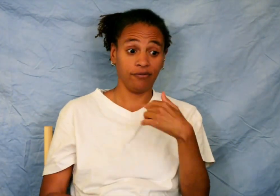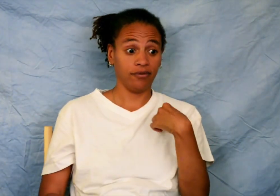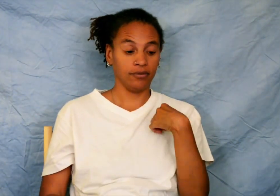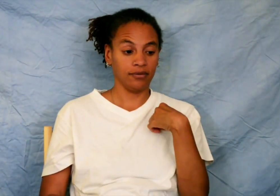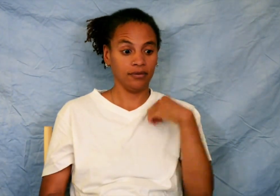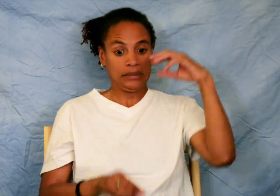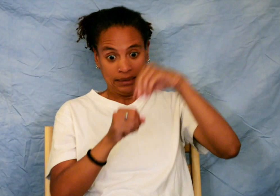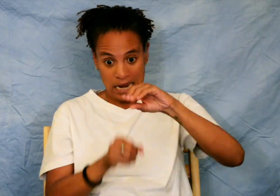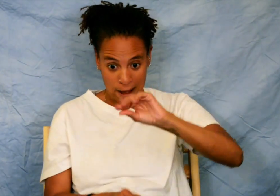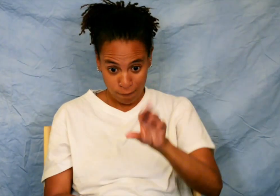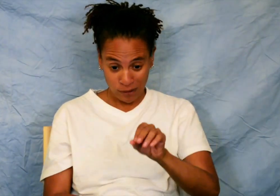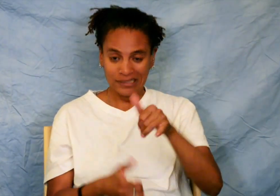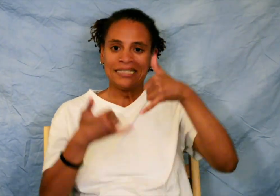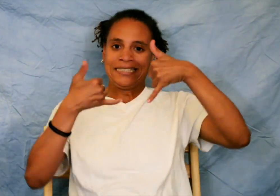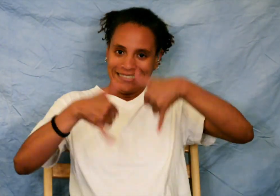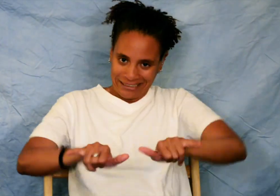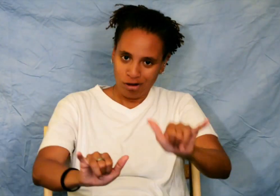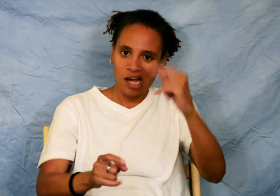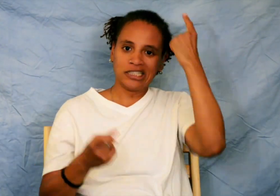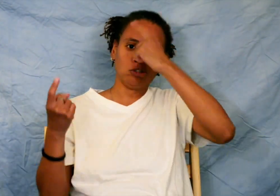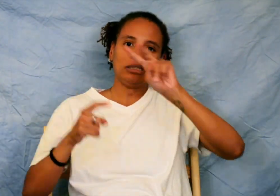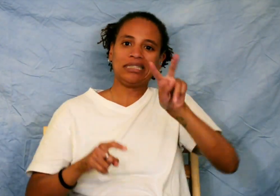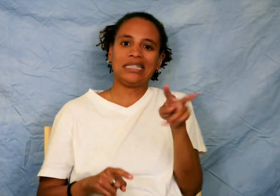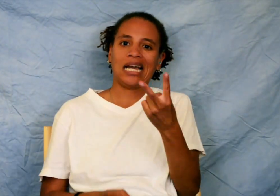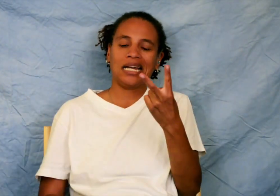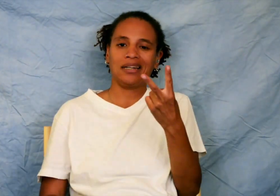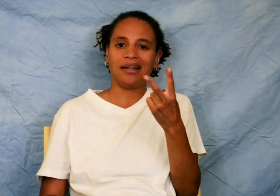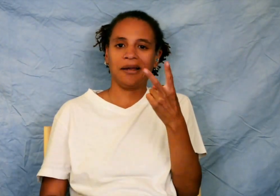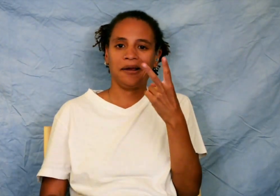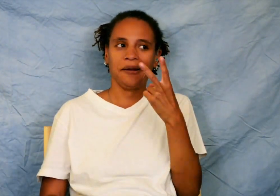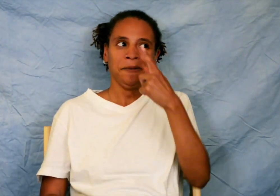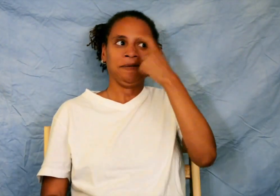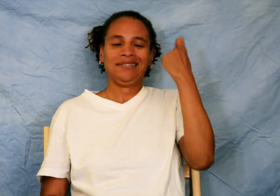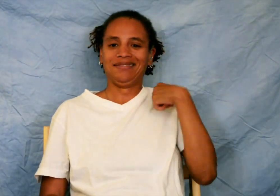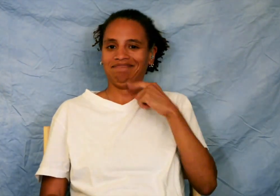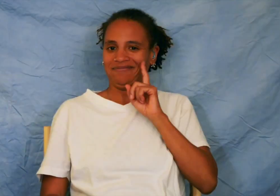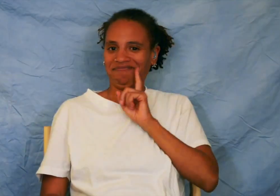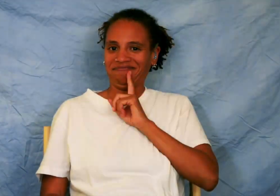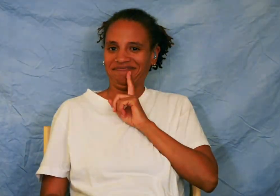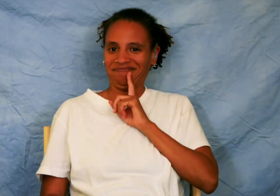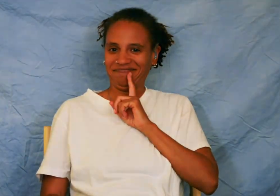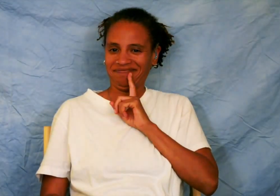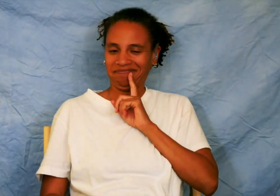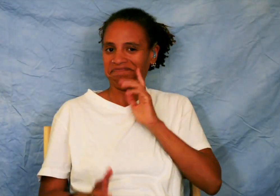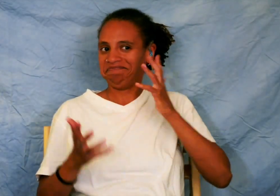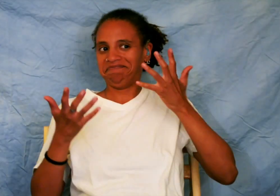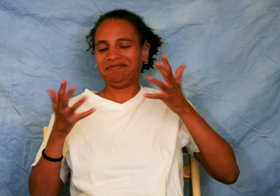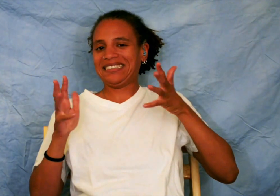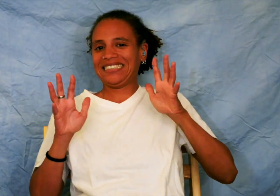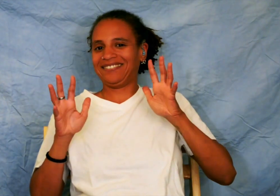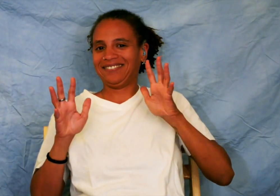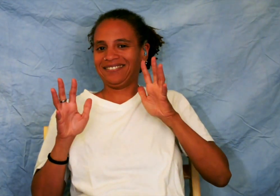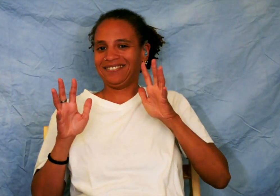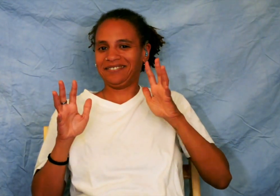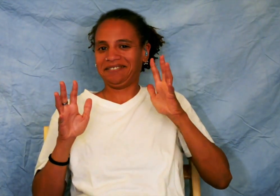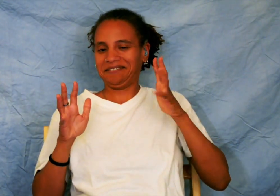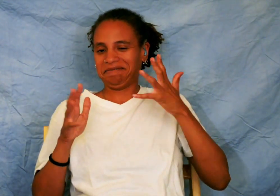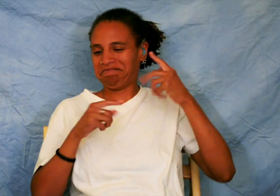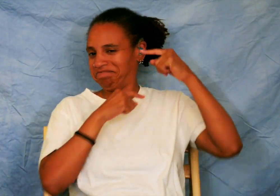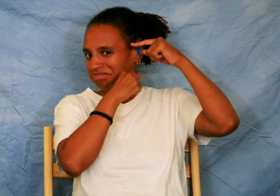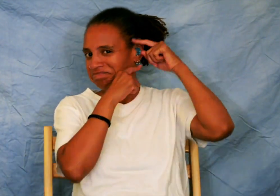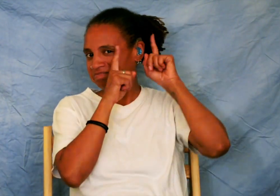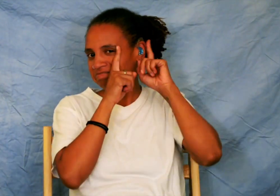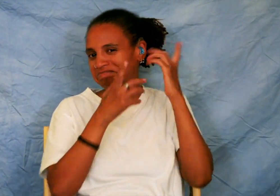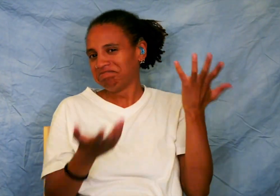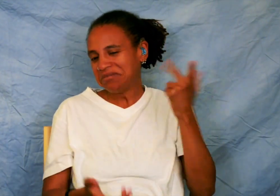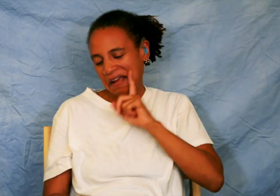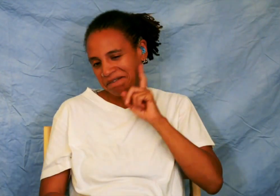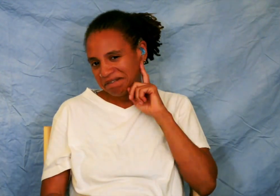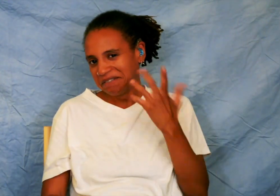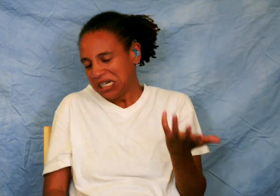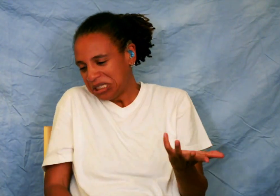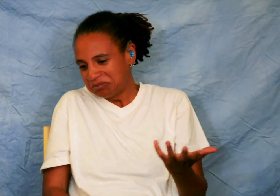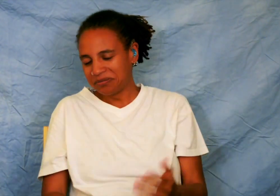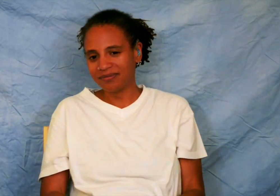in Africa, I'd still be considered as second-class because I'm Deaf. Audism is still prevalent.